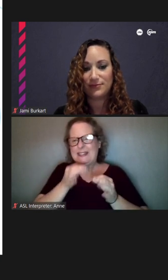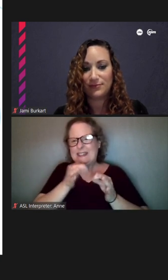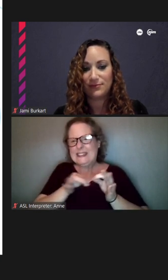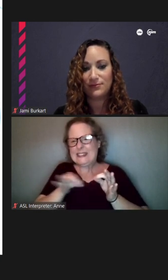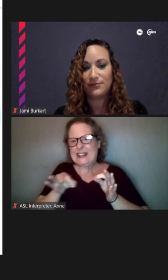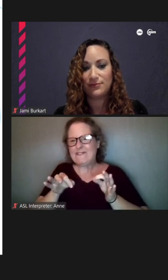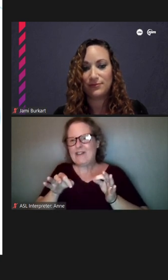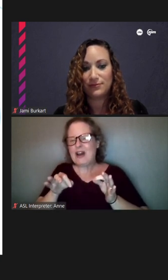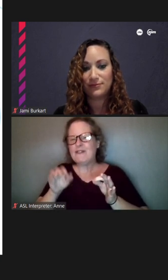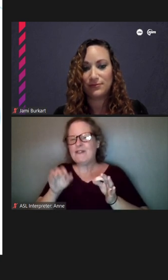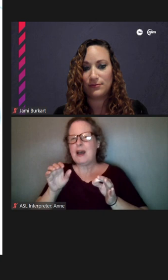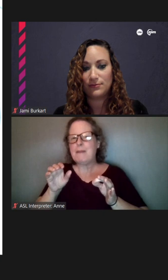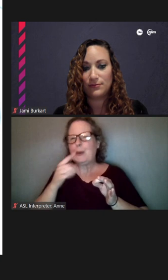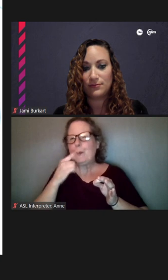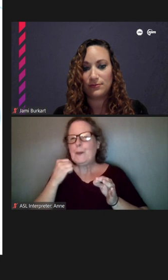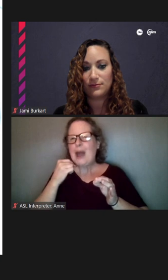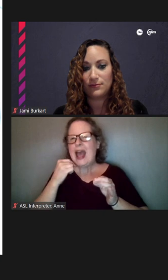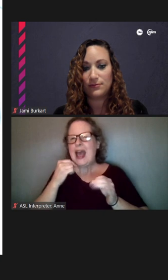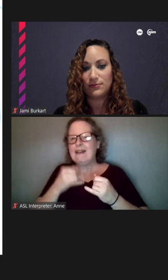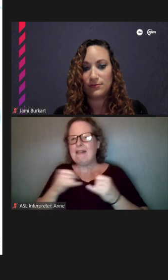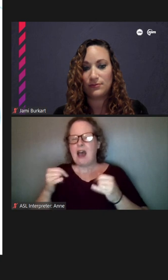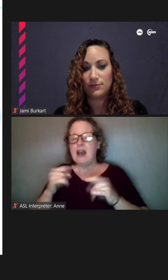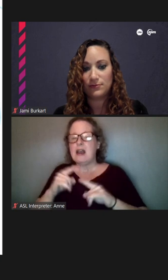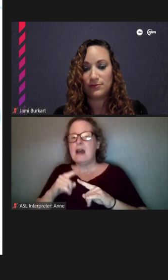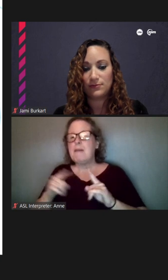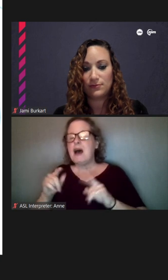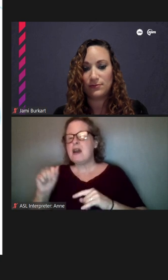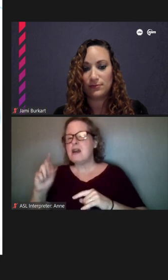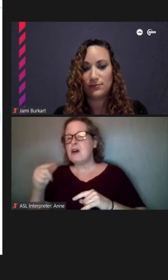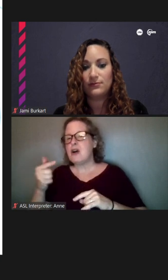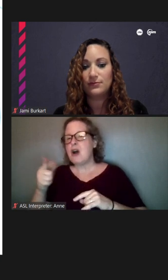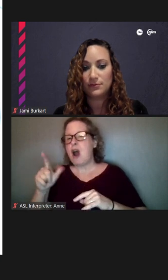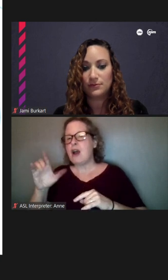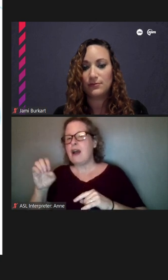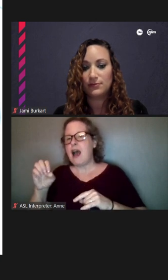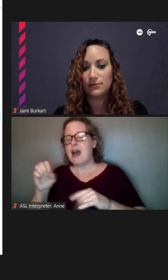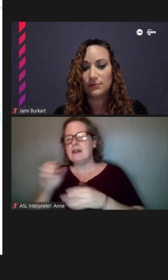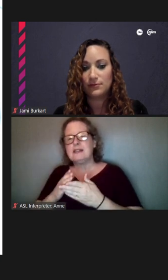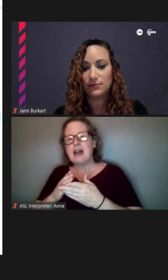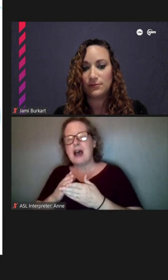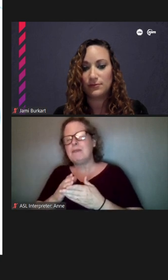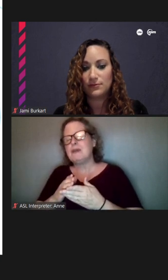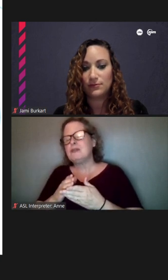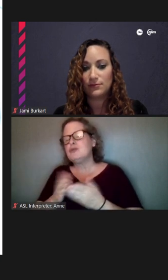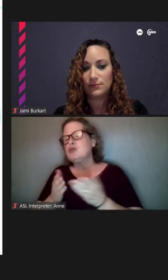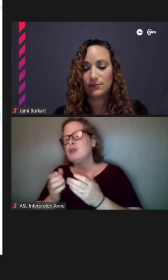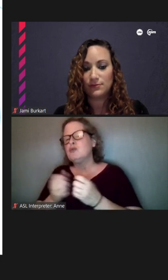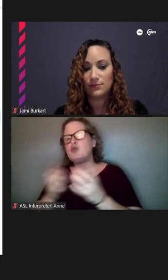but the Argyle stop, as I said earlier, serves so much more than that to -- you know